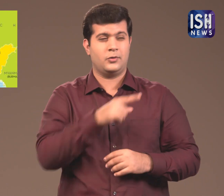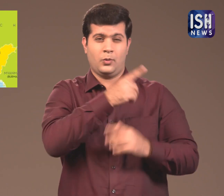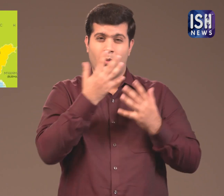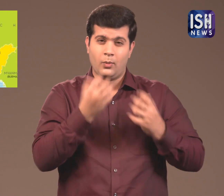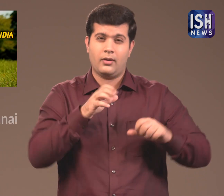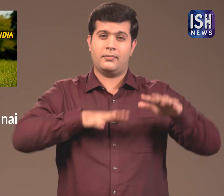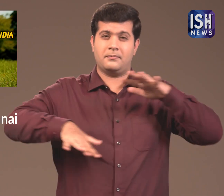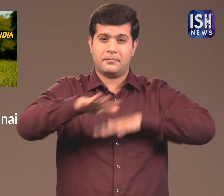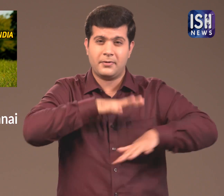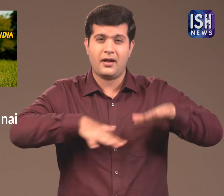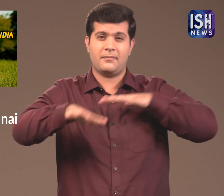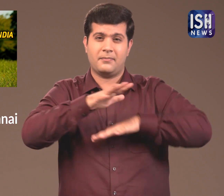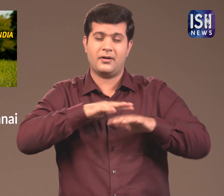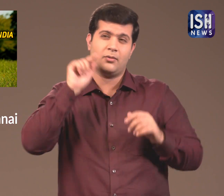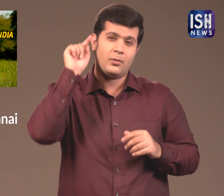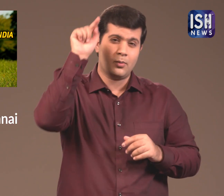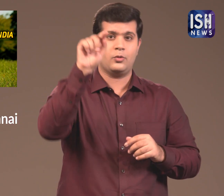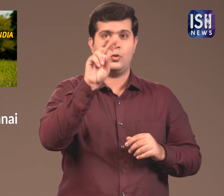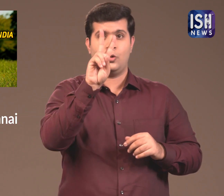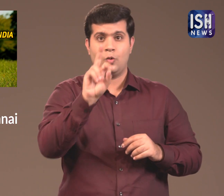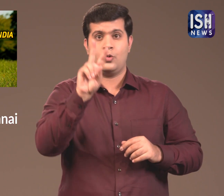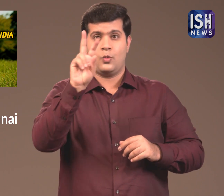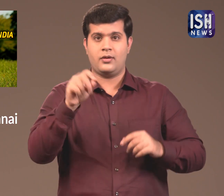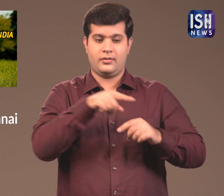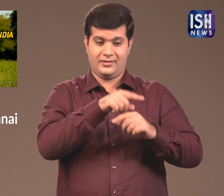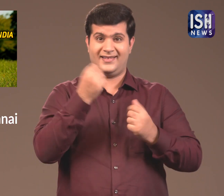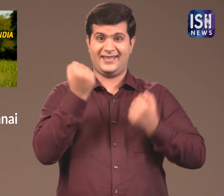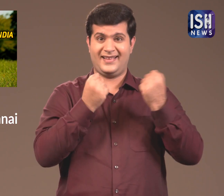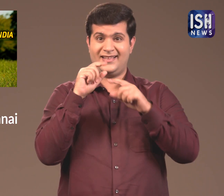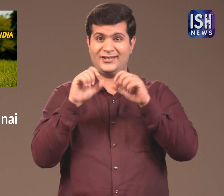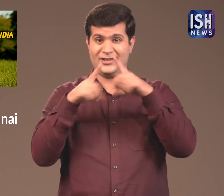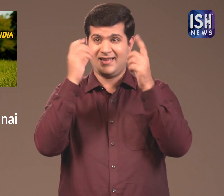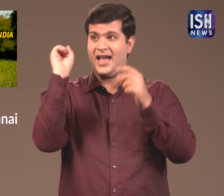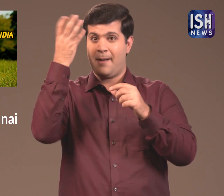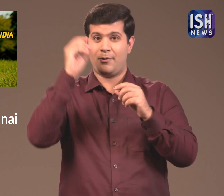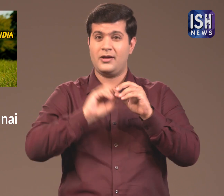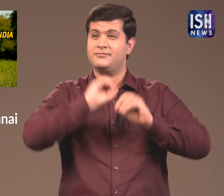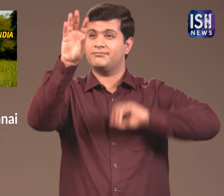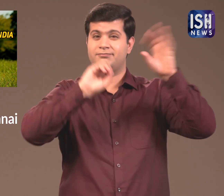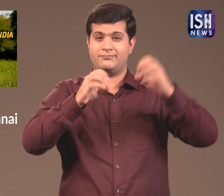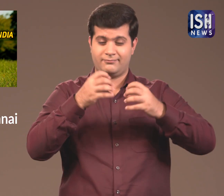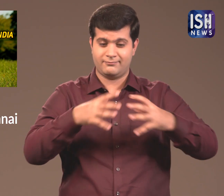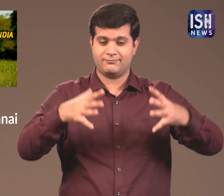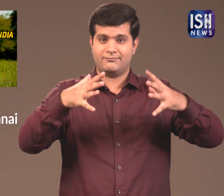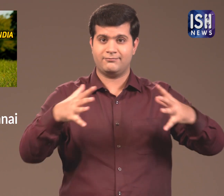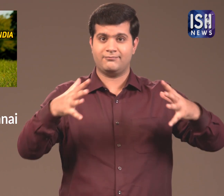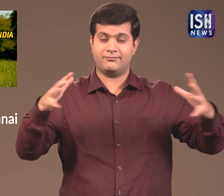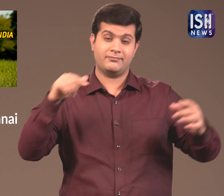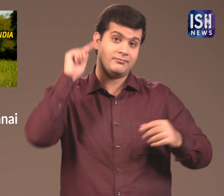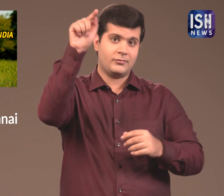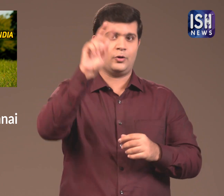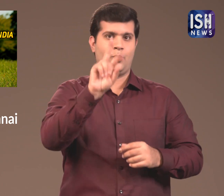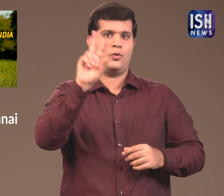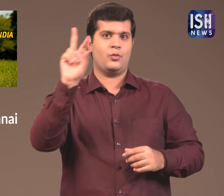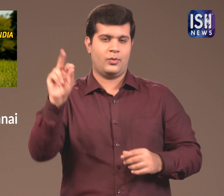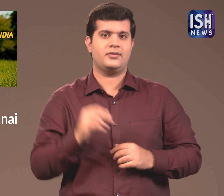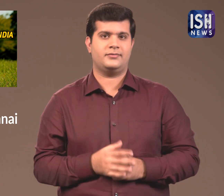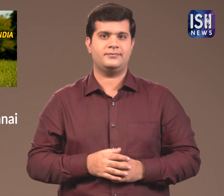He plans to expand this project by 2020.